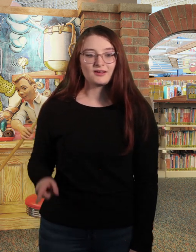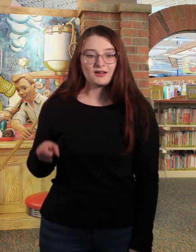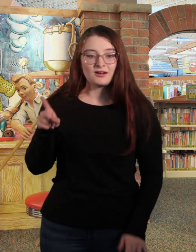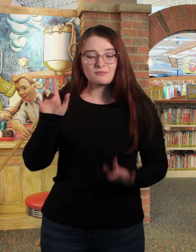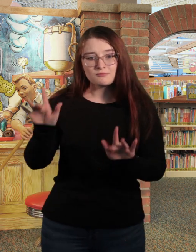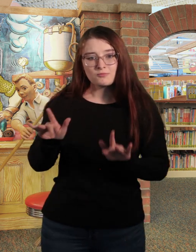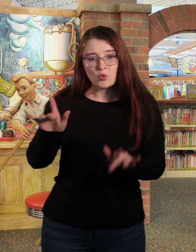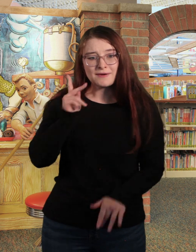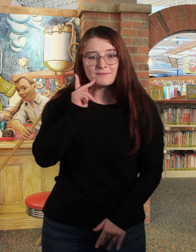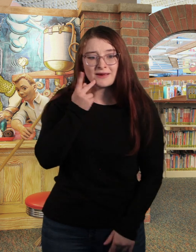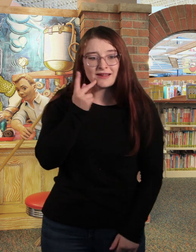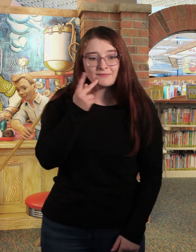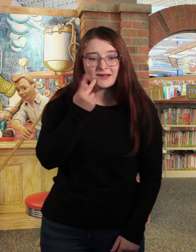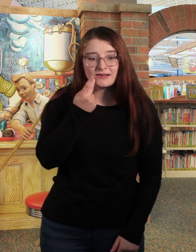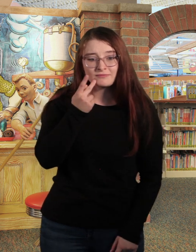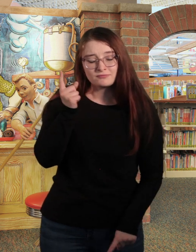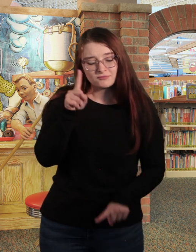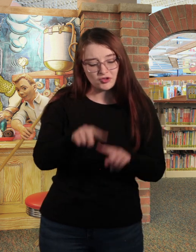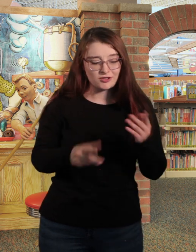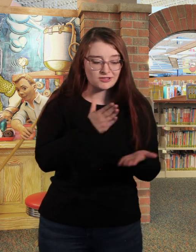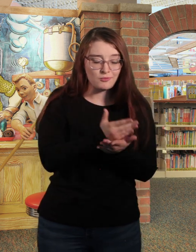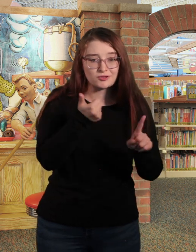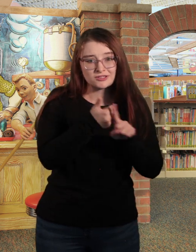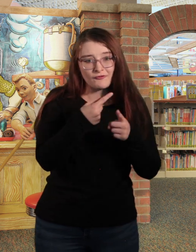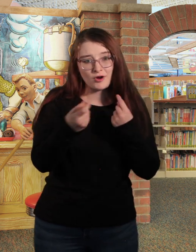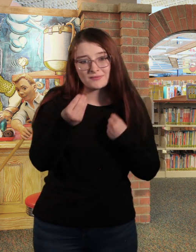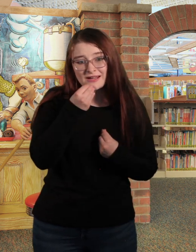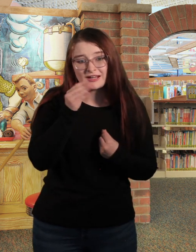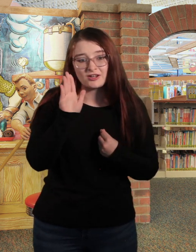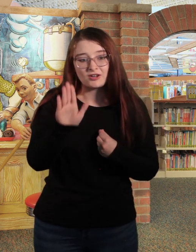but poor Penelope she could not stop herself from eating her classmates.